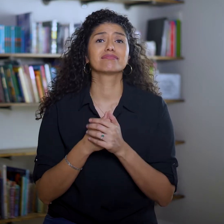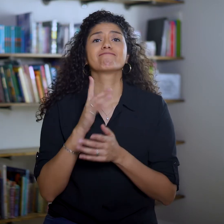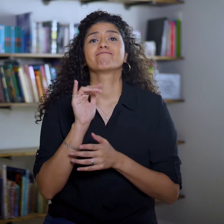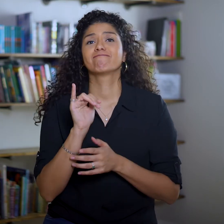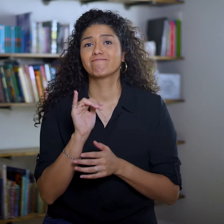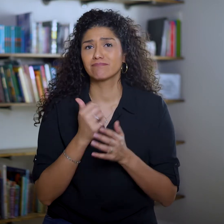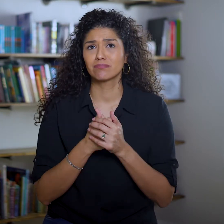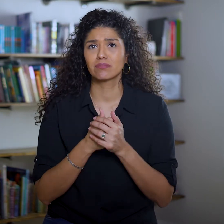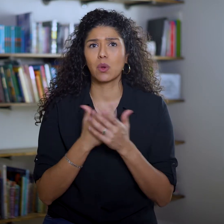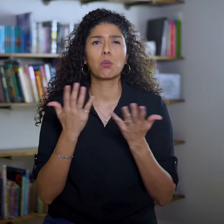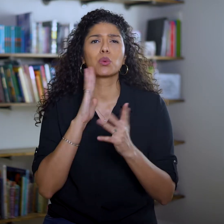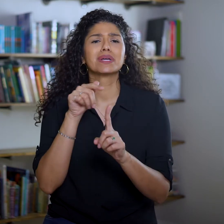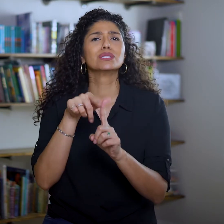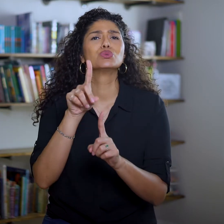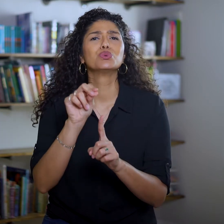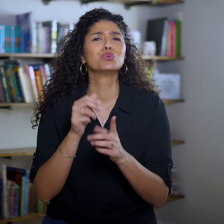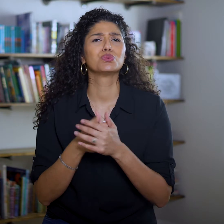Uh oh. What will David do?